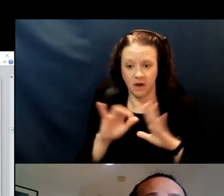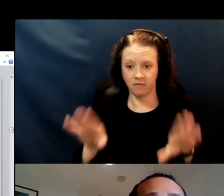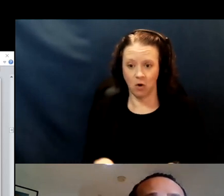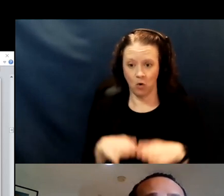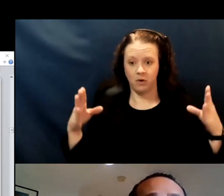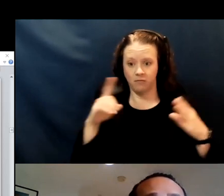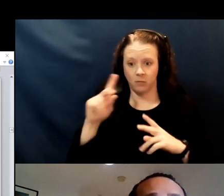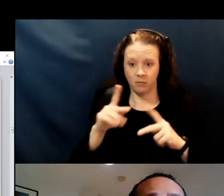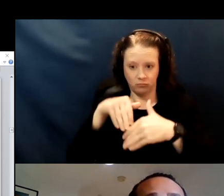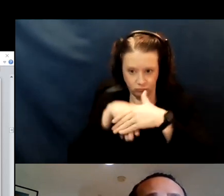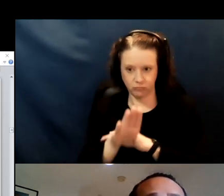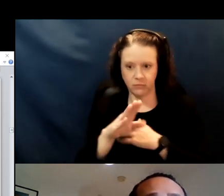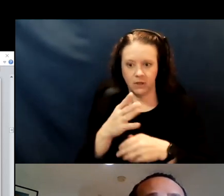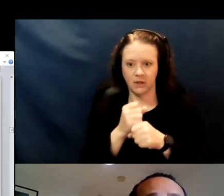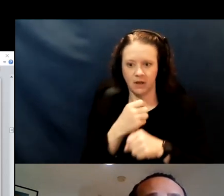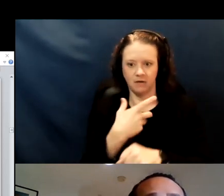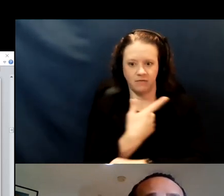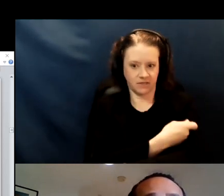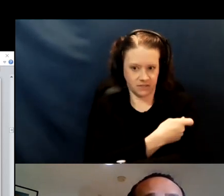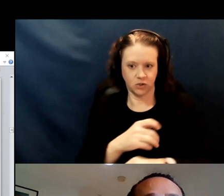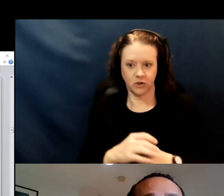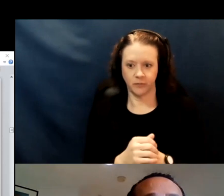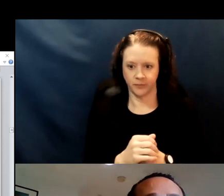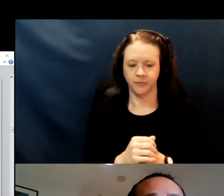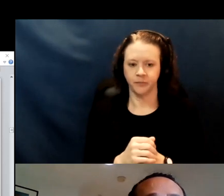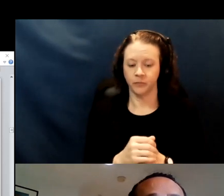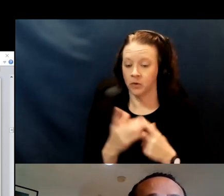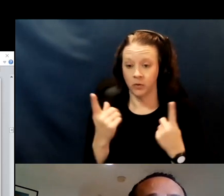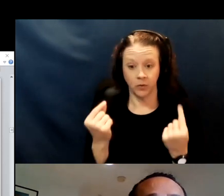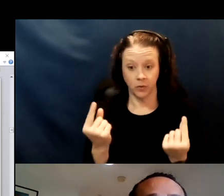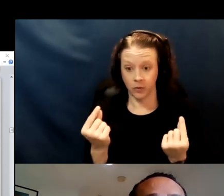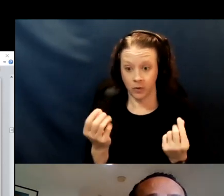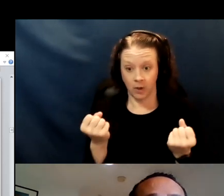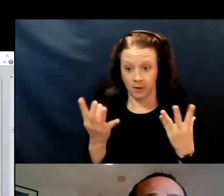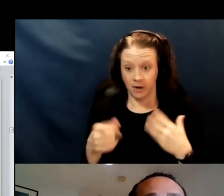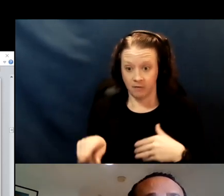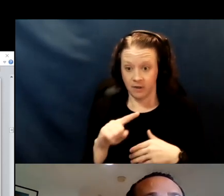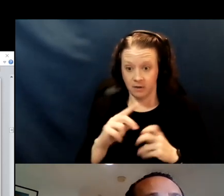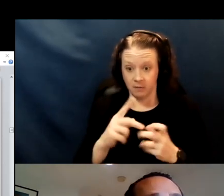And so, what we've done at many of these sites is to make them more accessible.